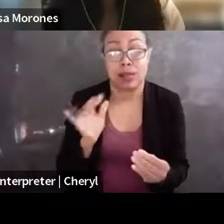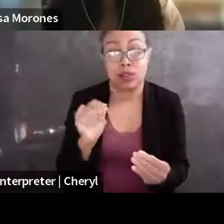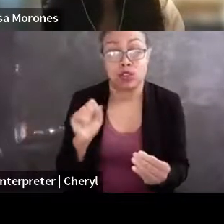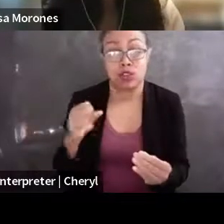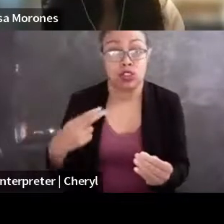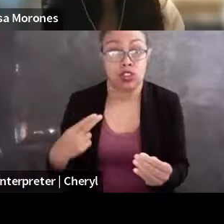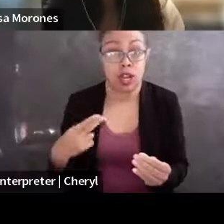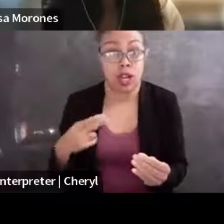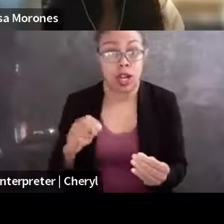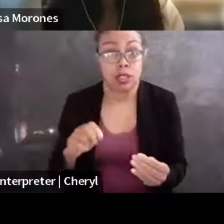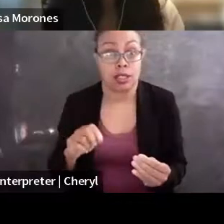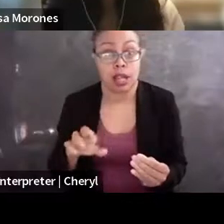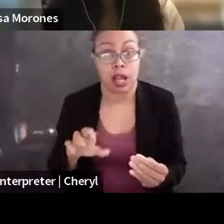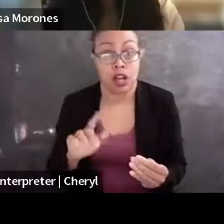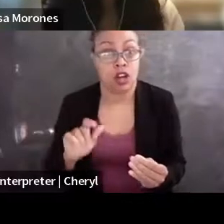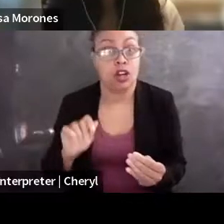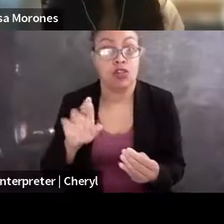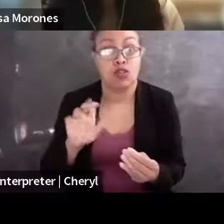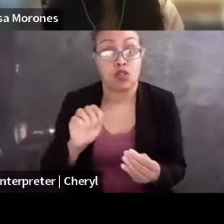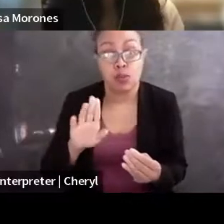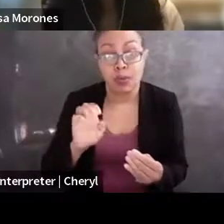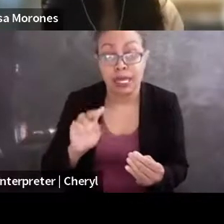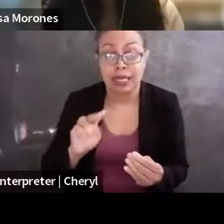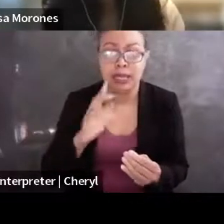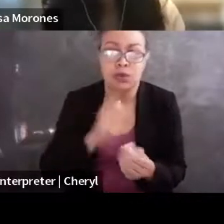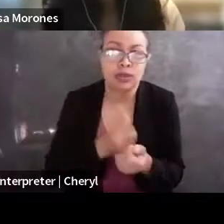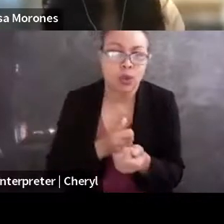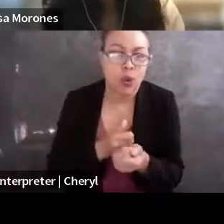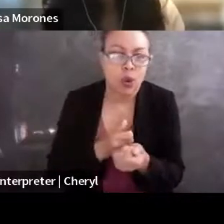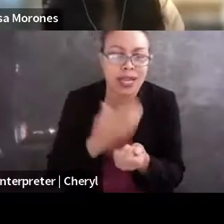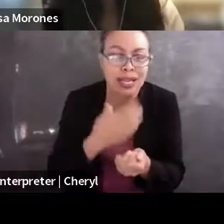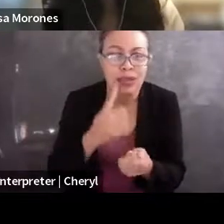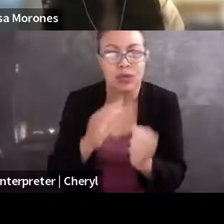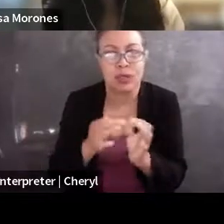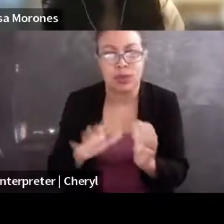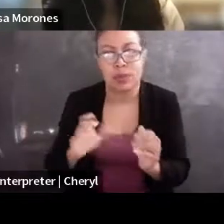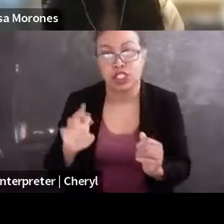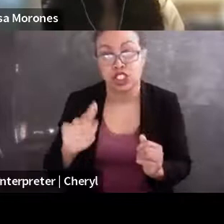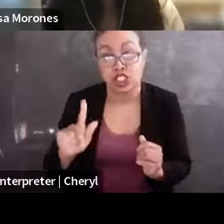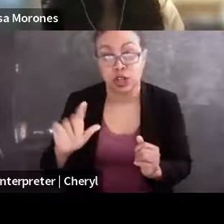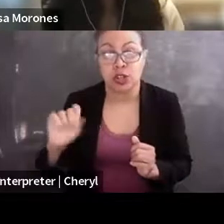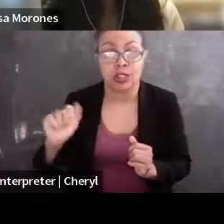and Reuben Langevin for their logistical support and to our interpreters, Cheryl and Shannon, for interpreting.